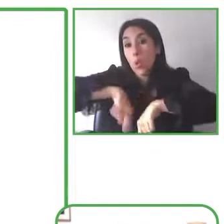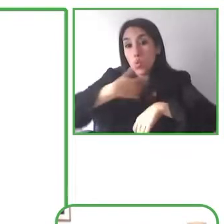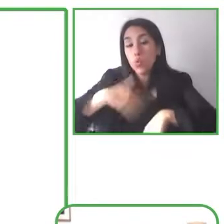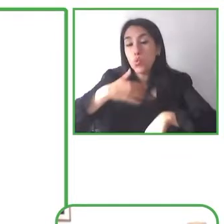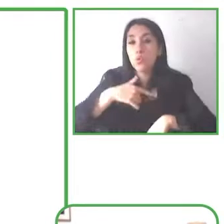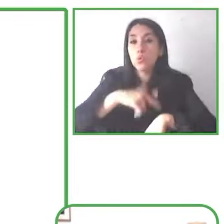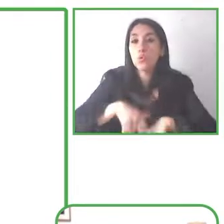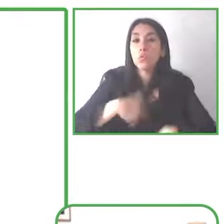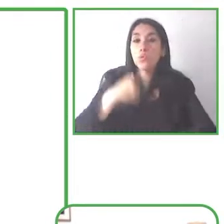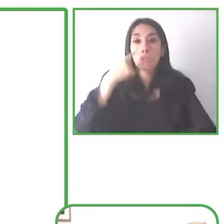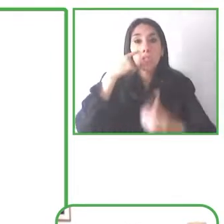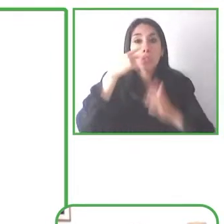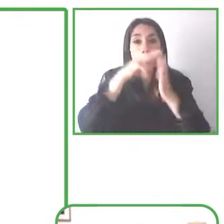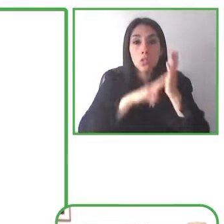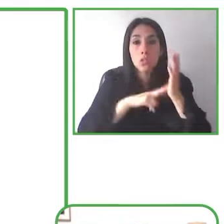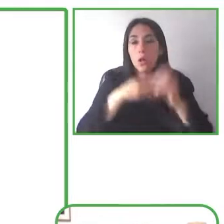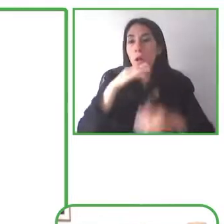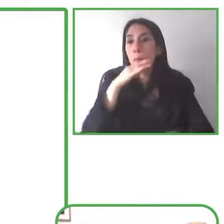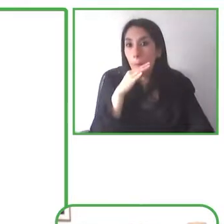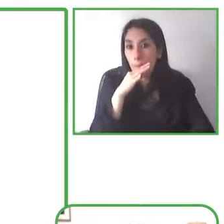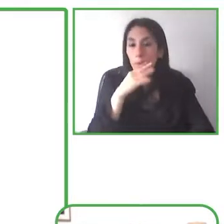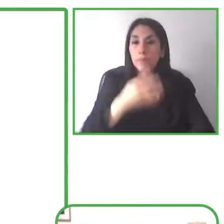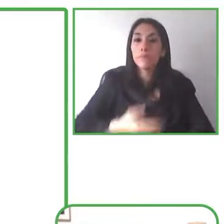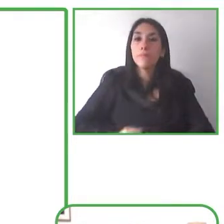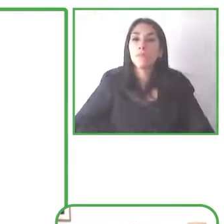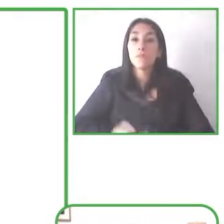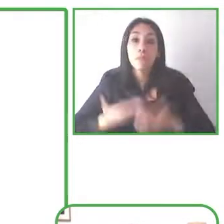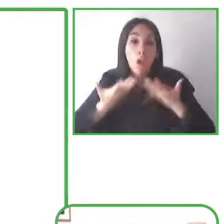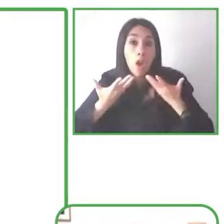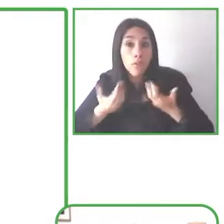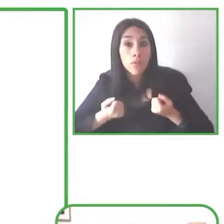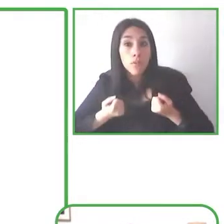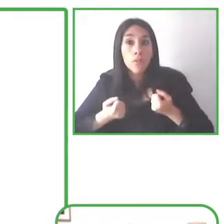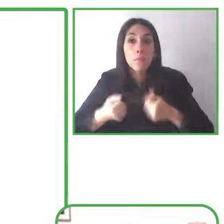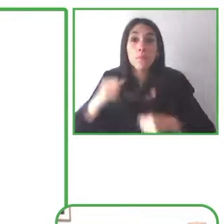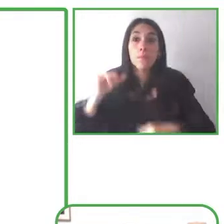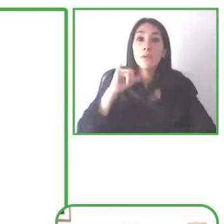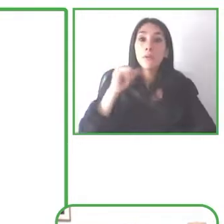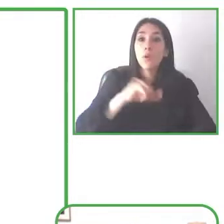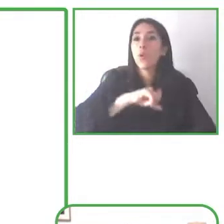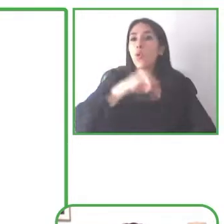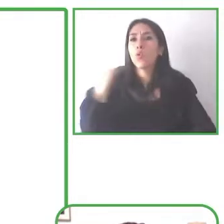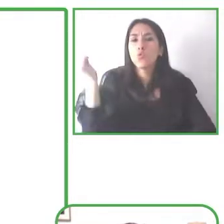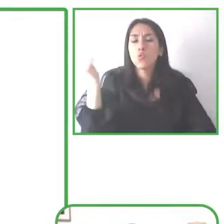example shading the background so for somebody who has difficulty focusing